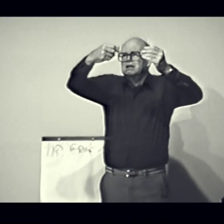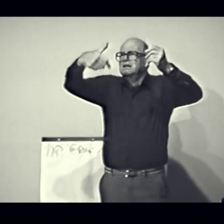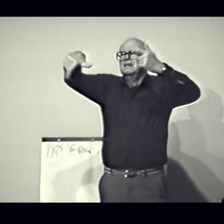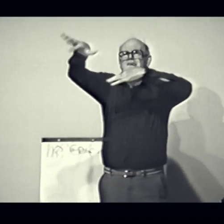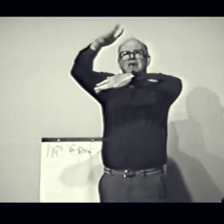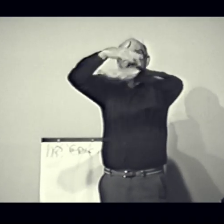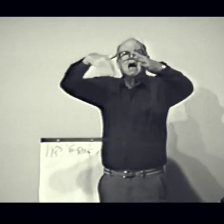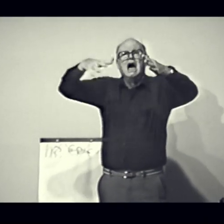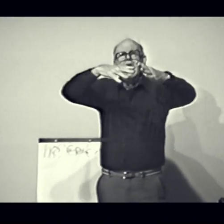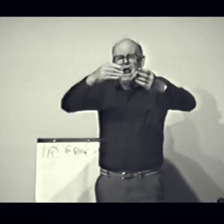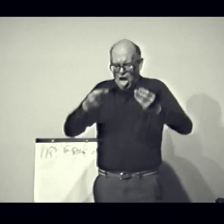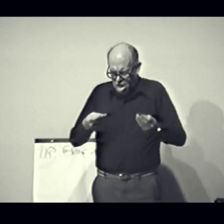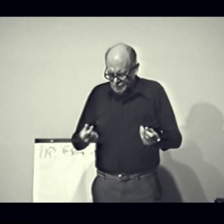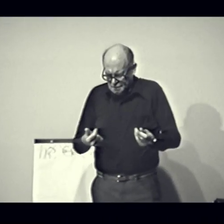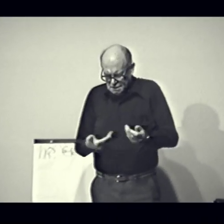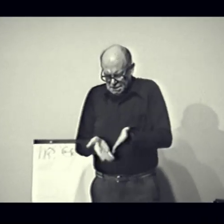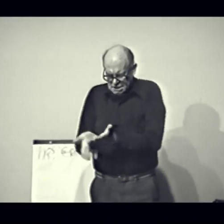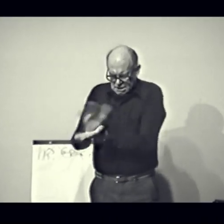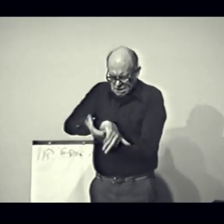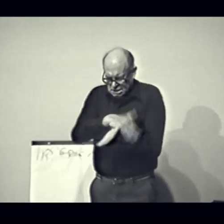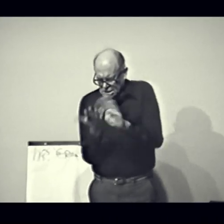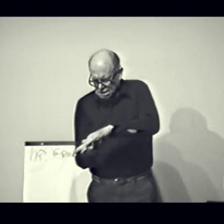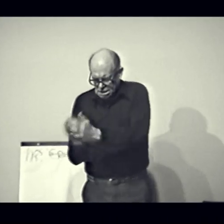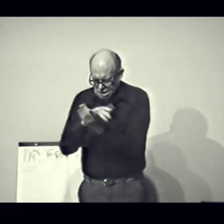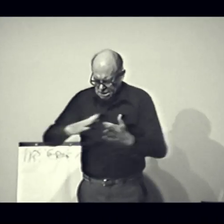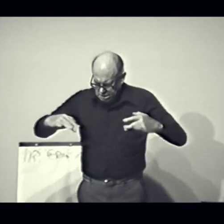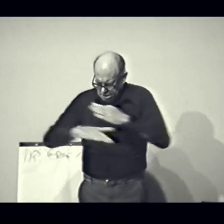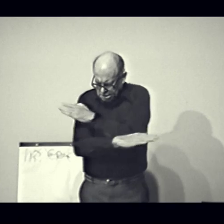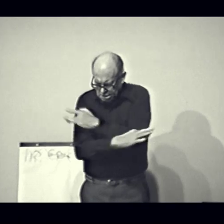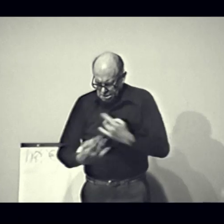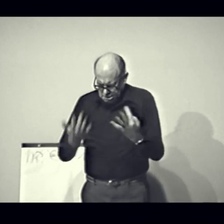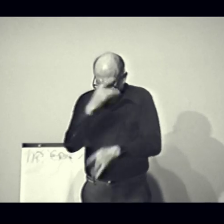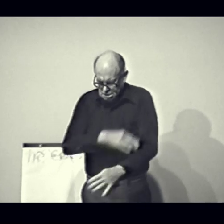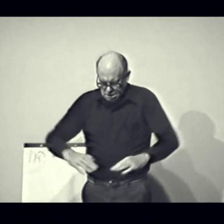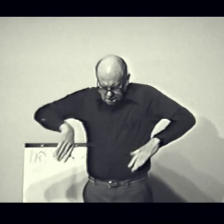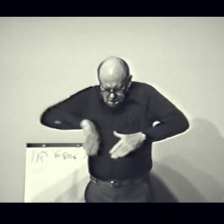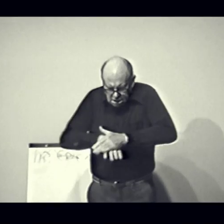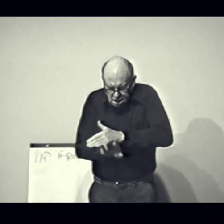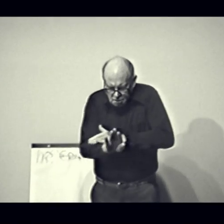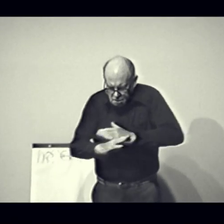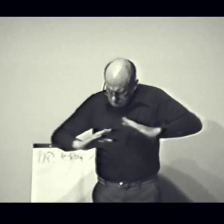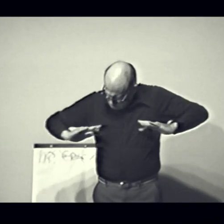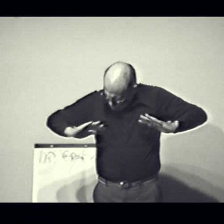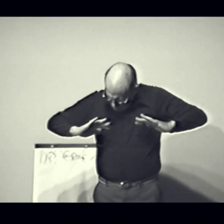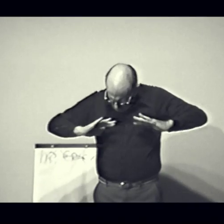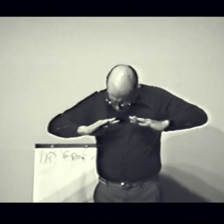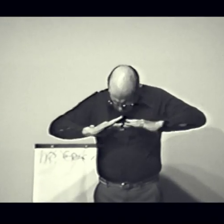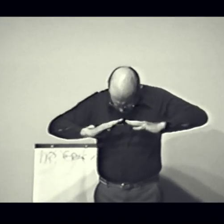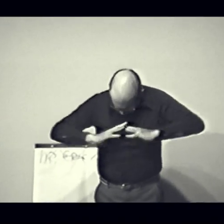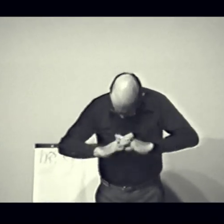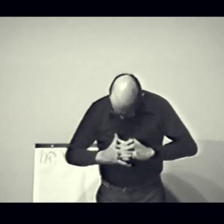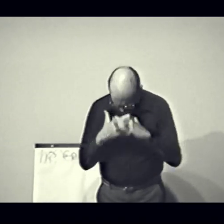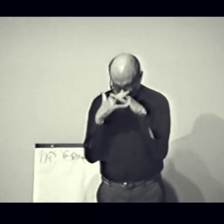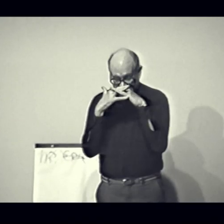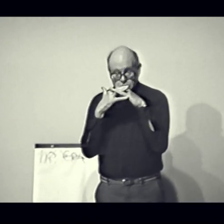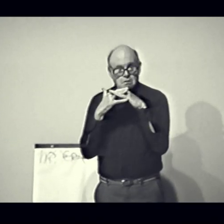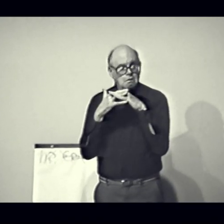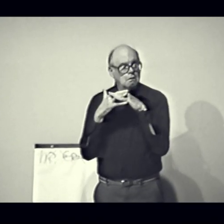Twas brillig And the slithy tothes did gyre and gimble in the wabe